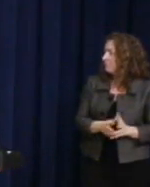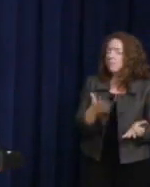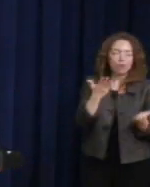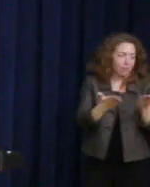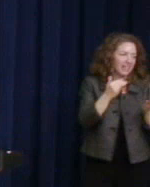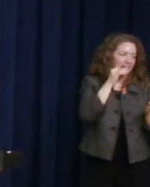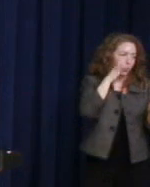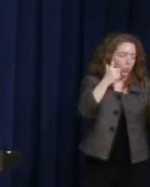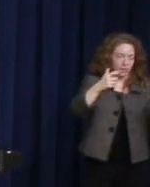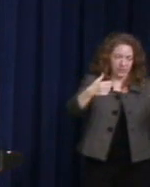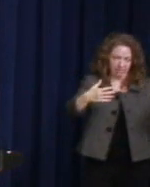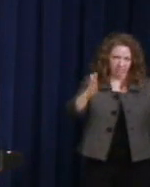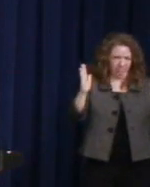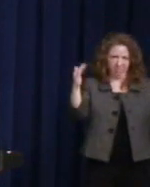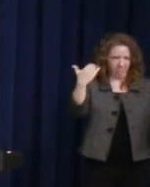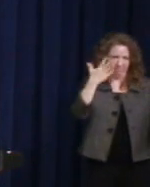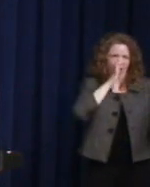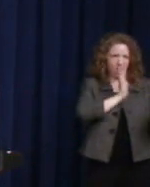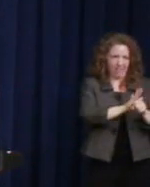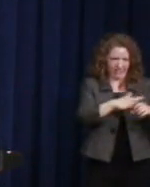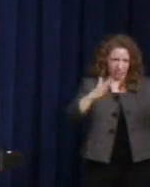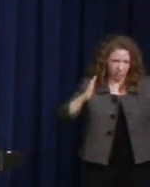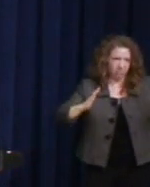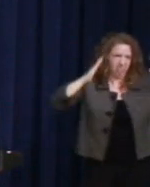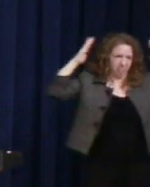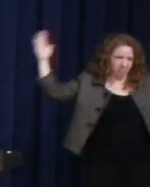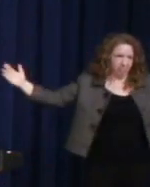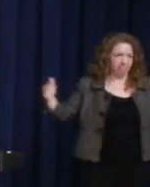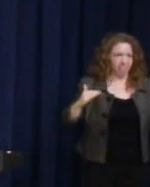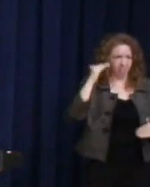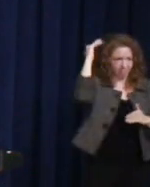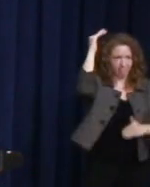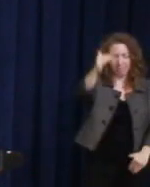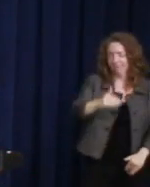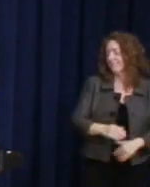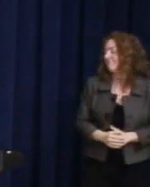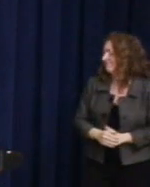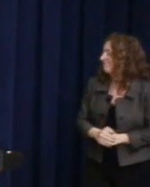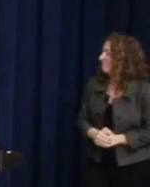up three times this size for his office, but --